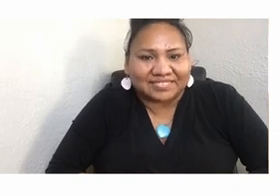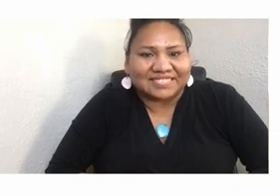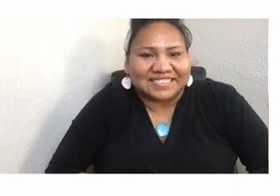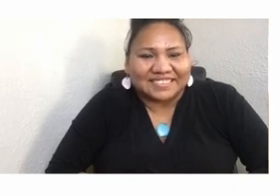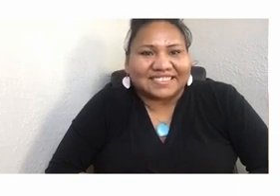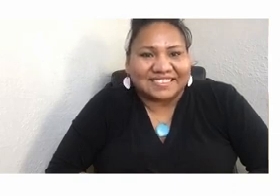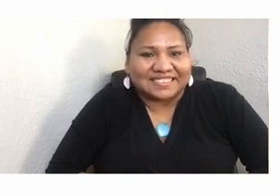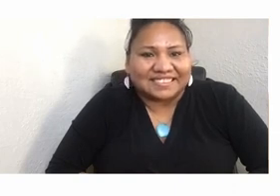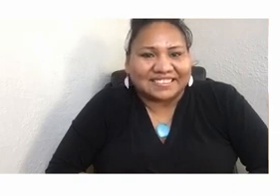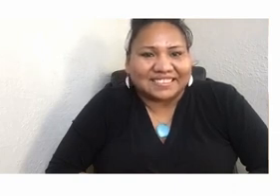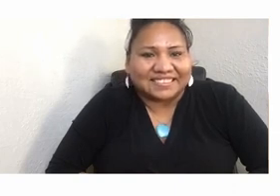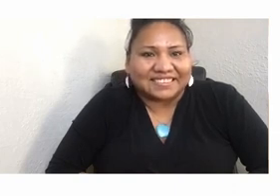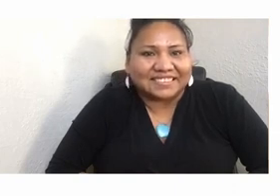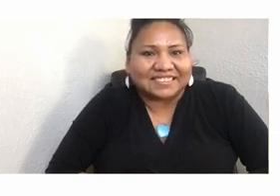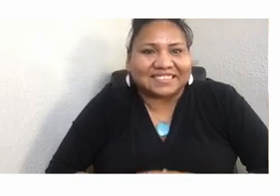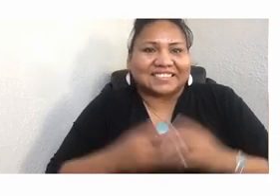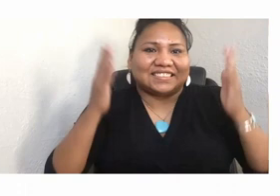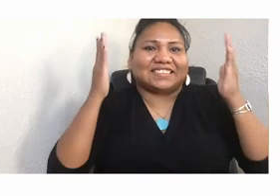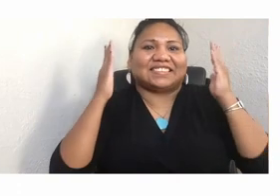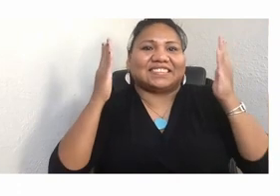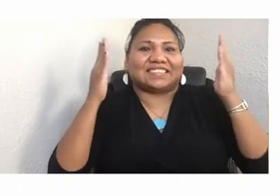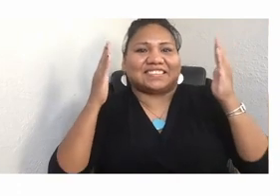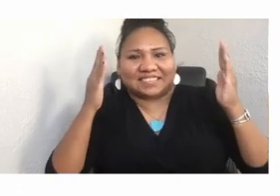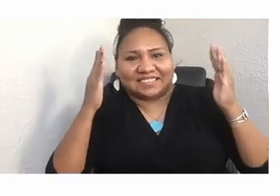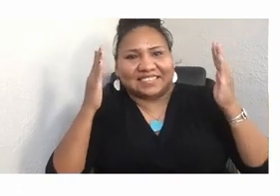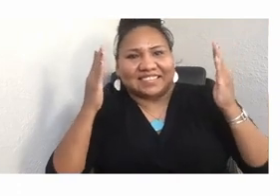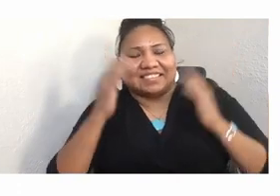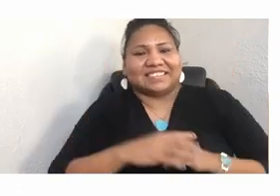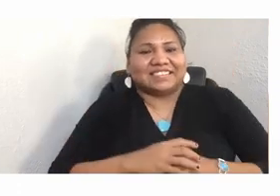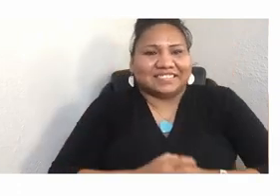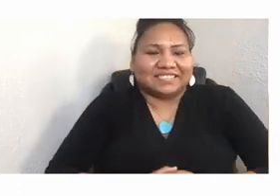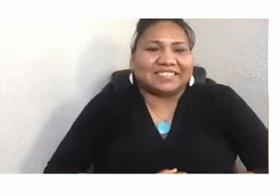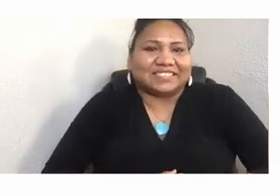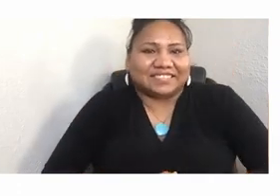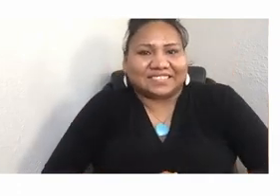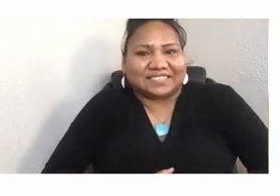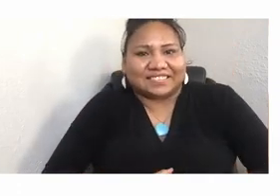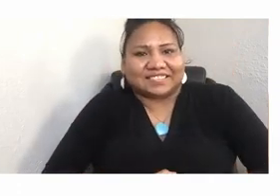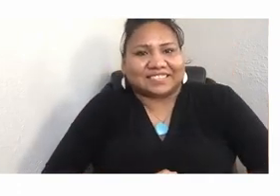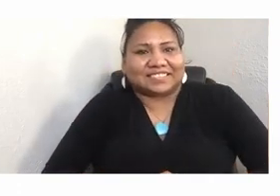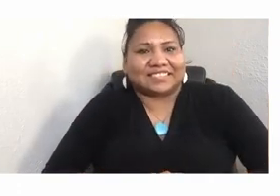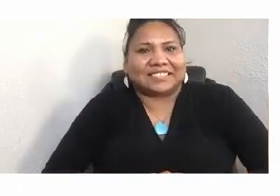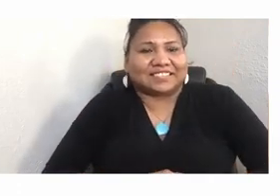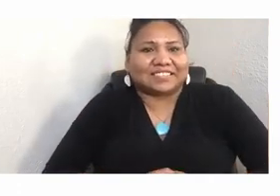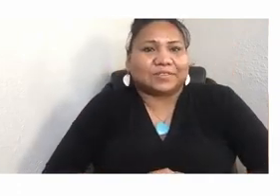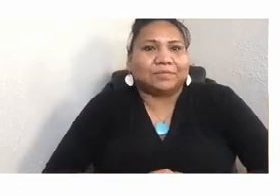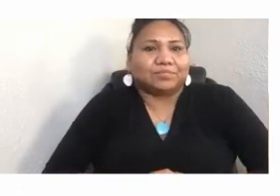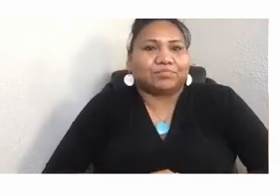[SPEAKING LUSHOOTSEED] I think I mispronounced it earlier, but--